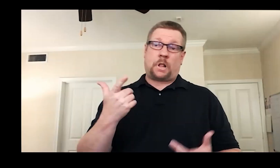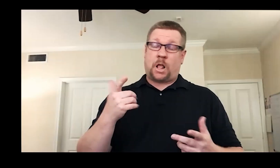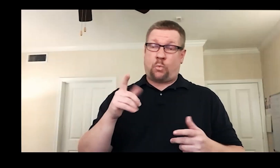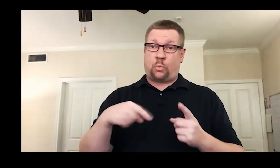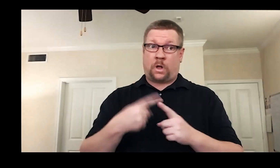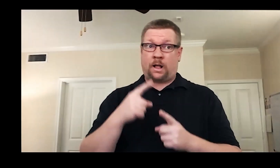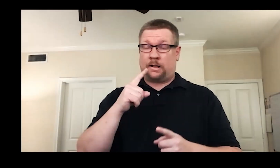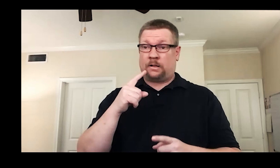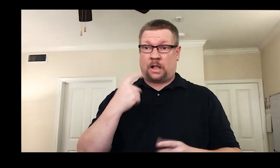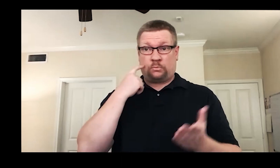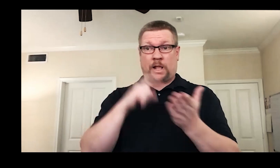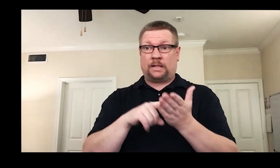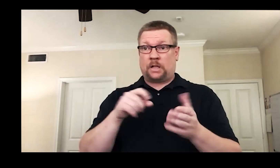First let me say,